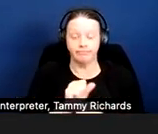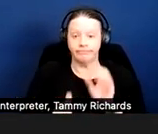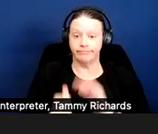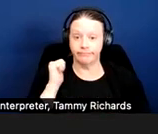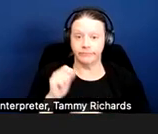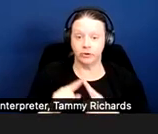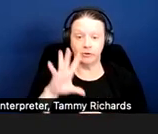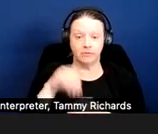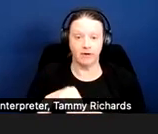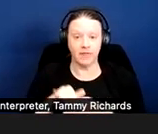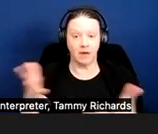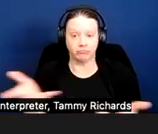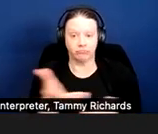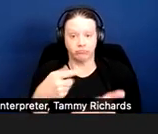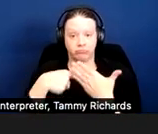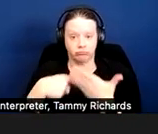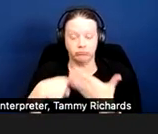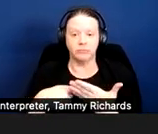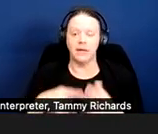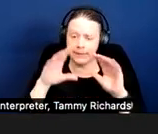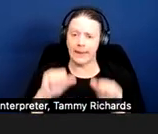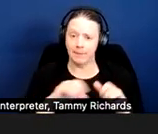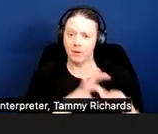can be a relevant factor in looking at their reasonable accommodation claim.